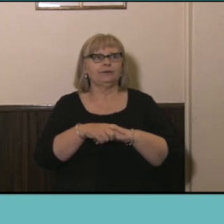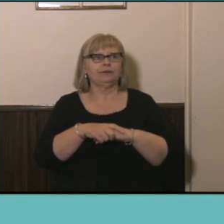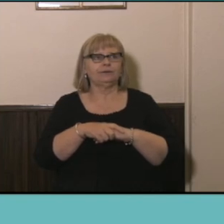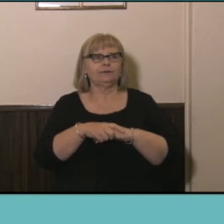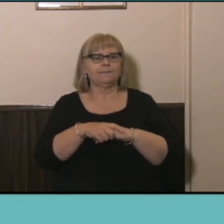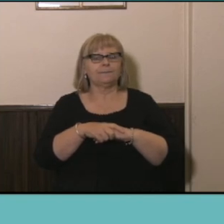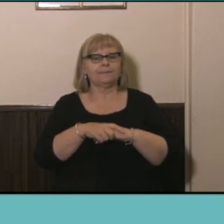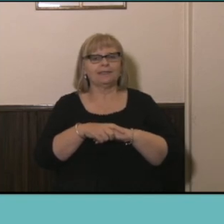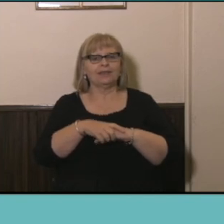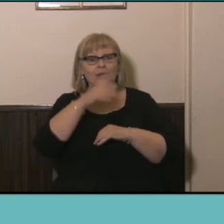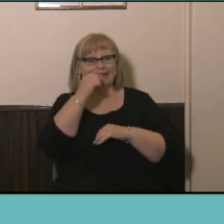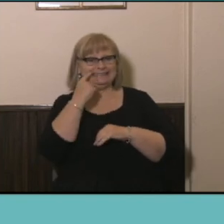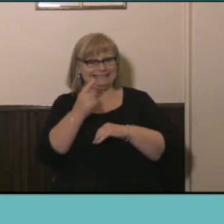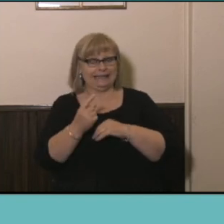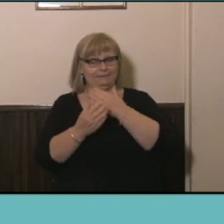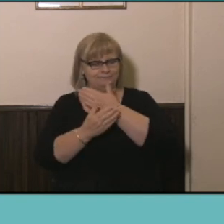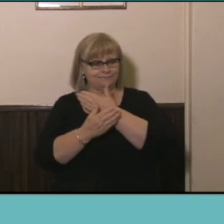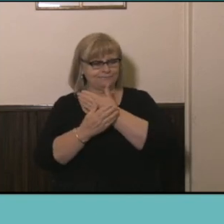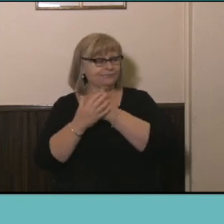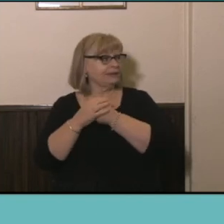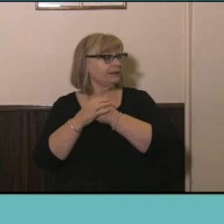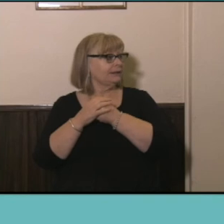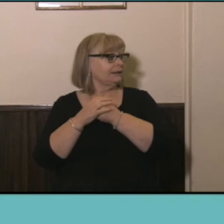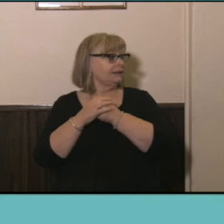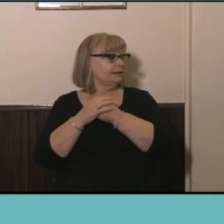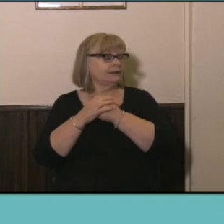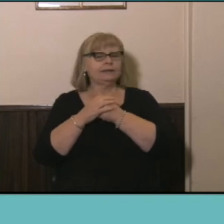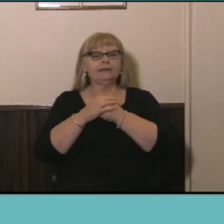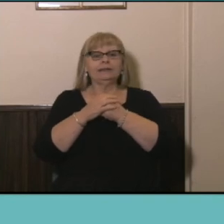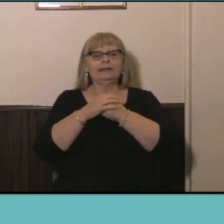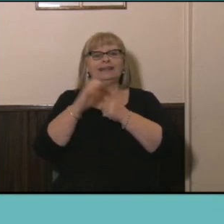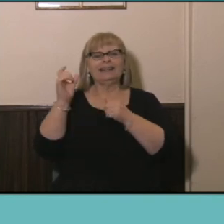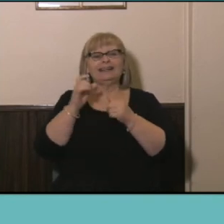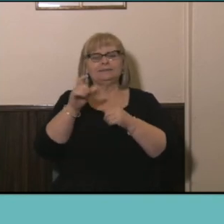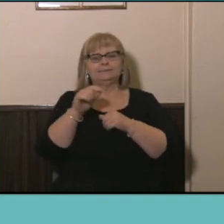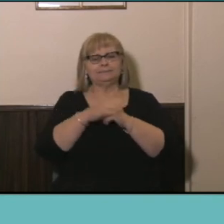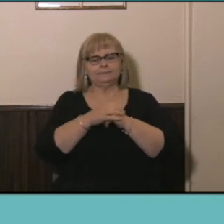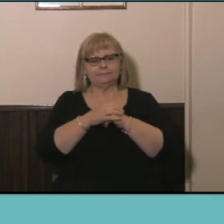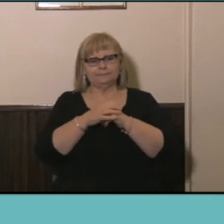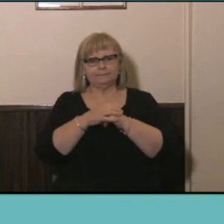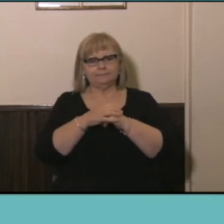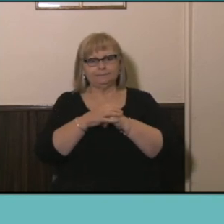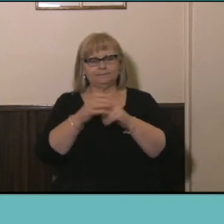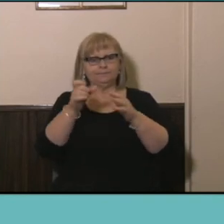You can also look at this this mobility data by occupational groupings and I